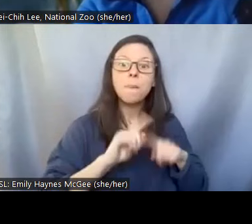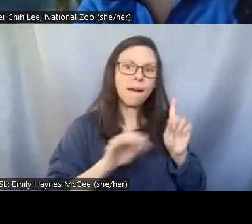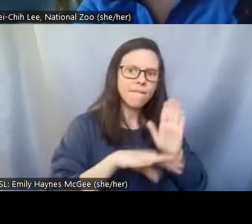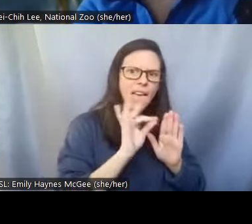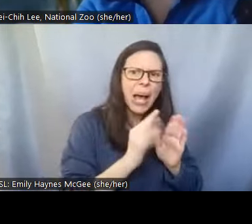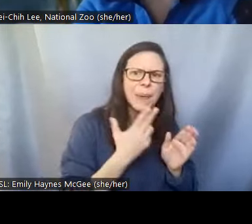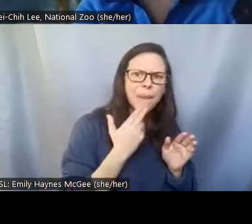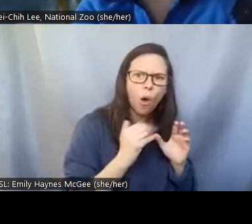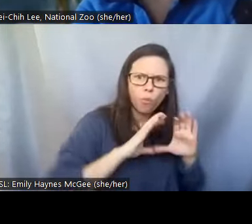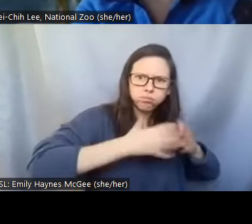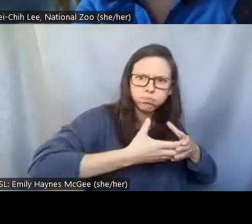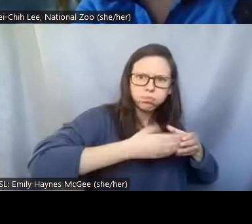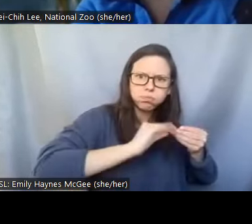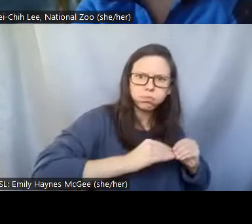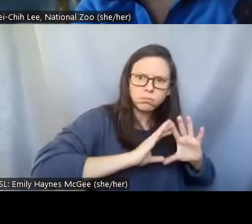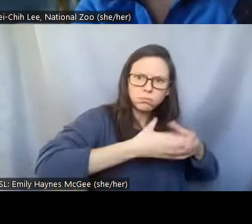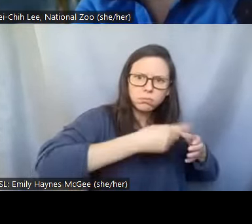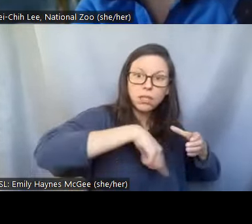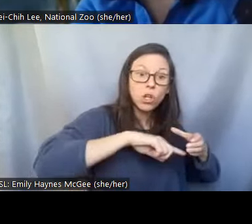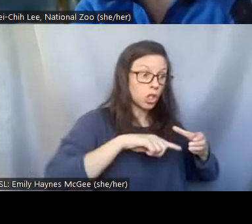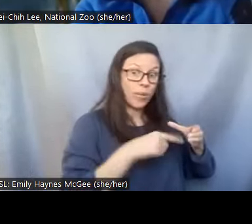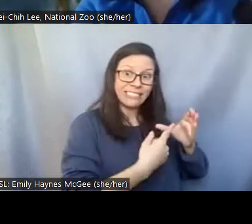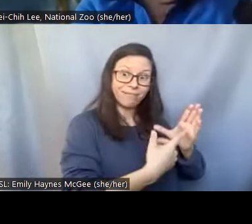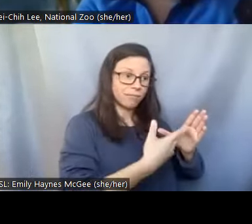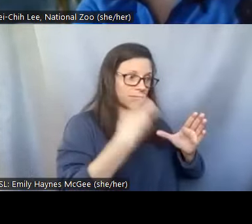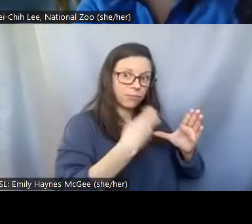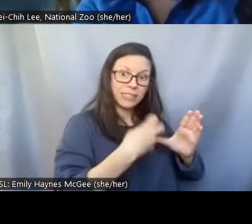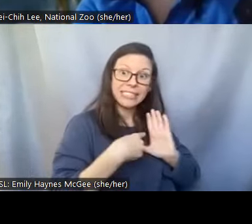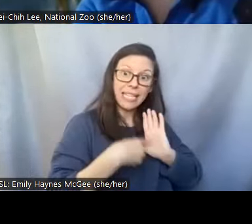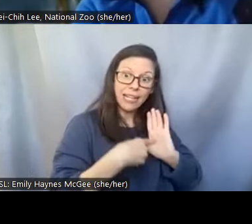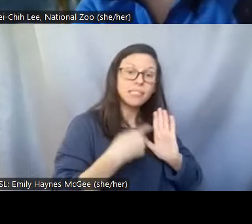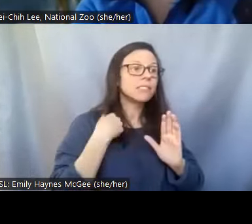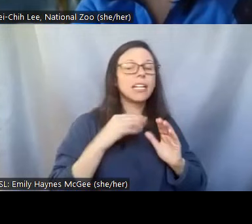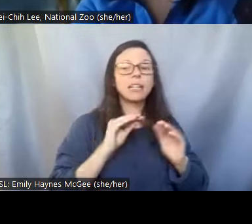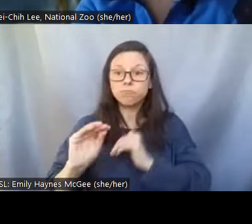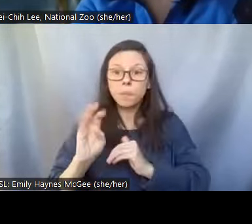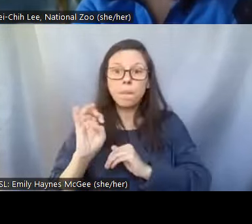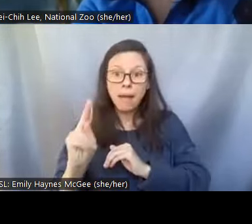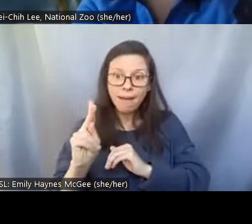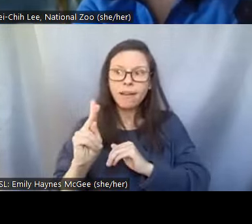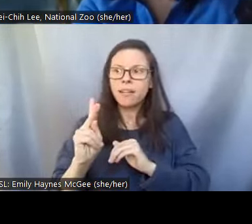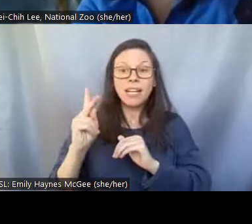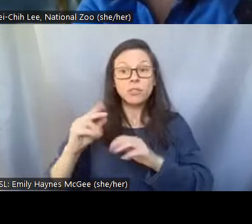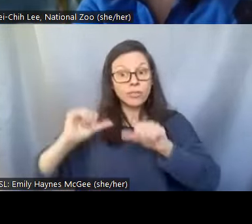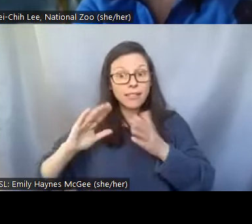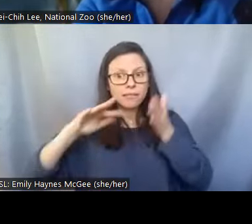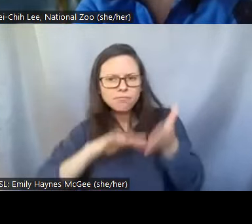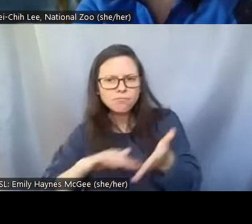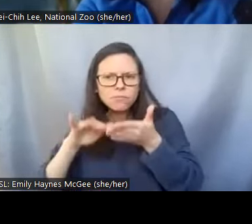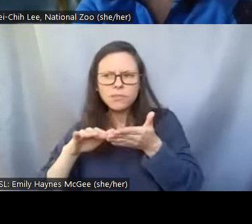has been banked and scientists have been studying them and finding ways to breathe in. So now